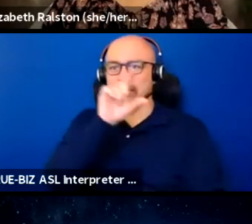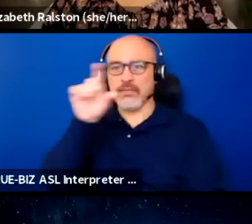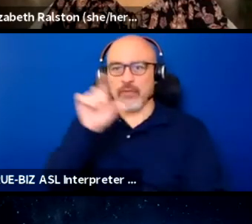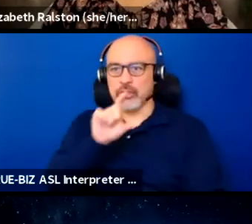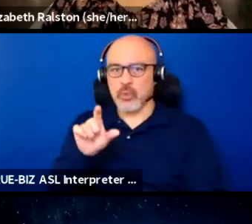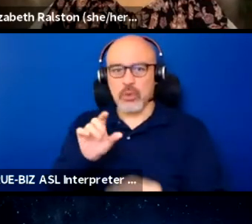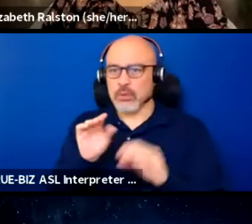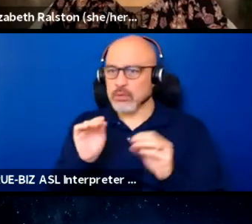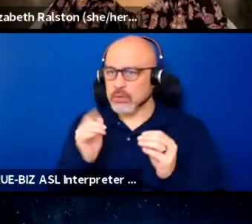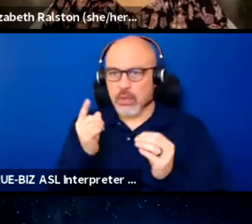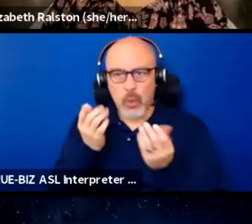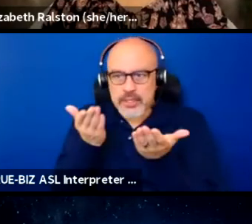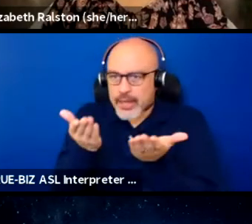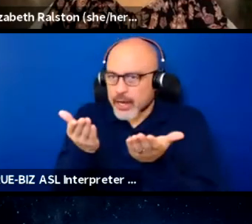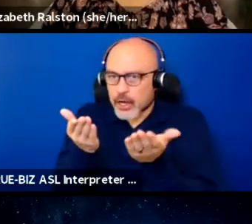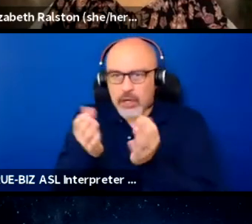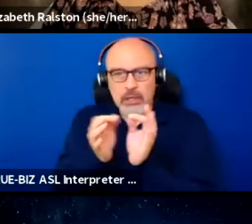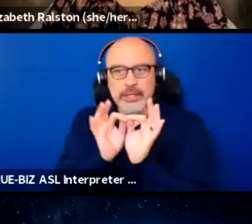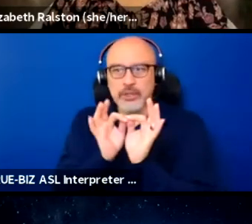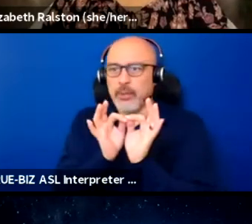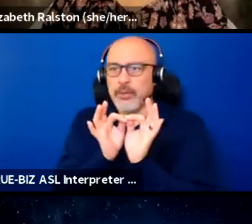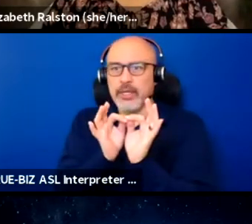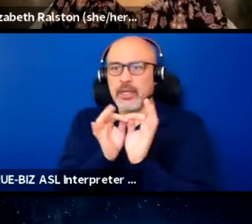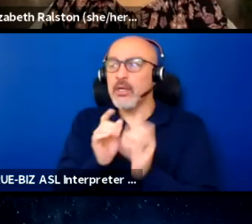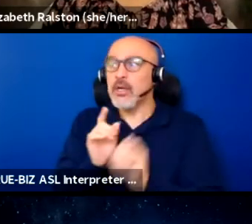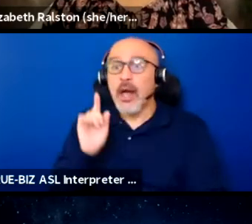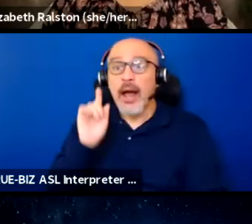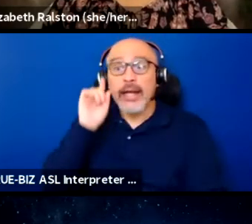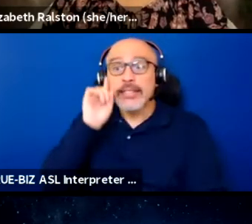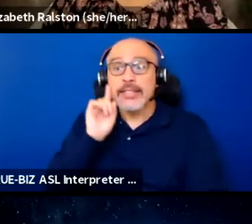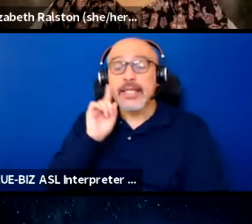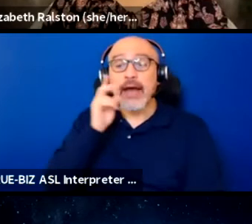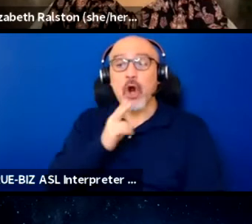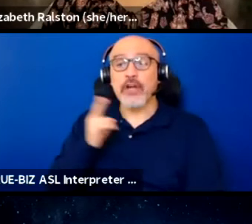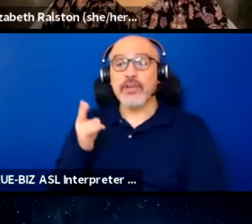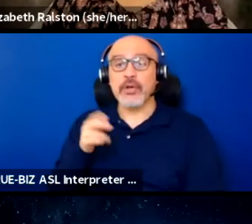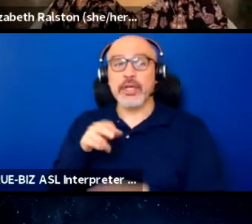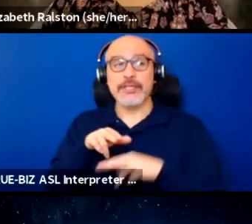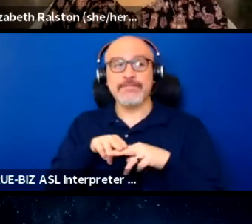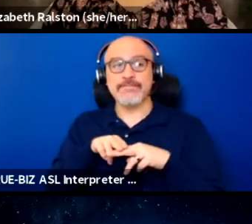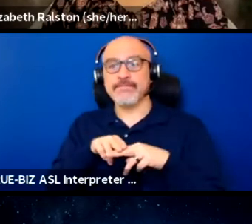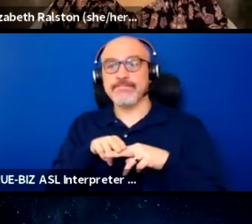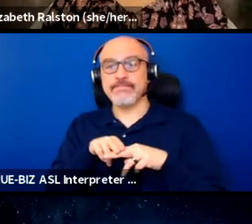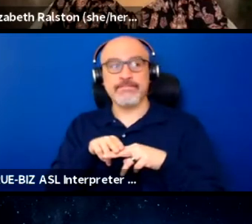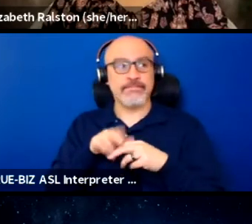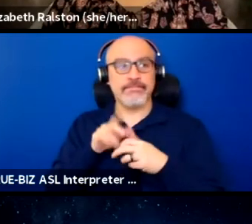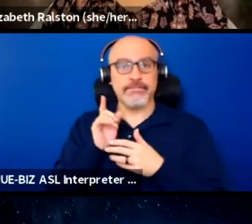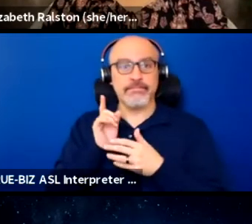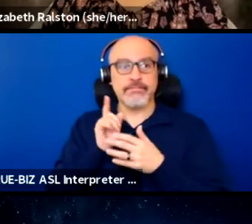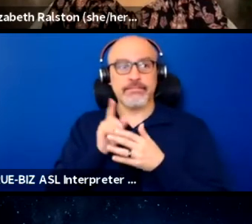and so somebody who's deaf or hard of hearing is sitting there like, what is, what's going on?